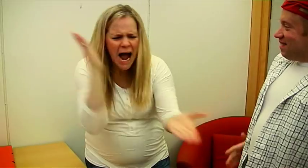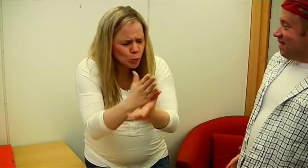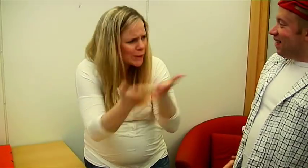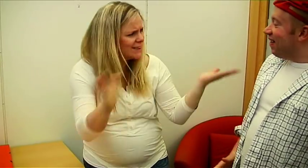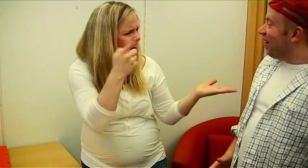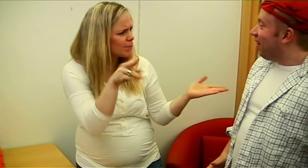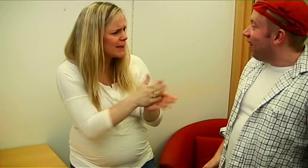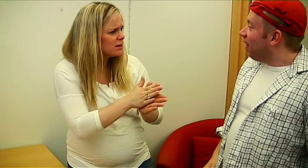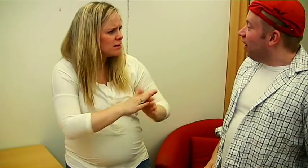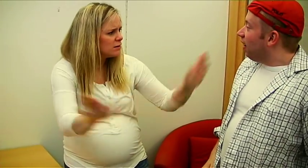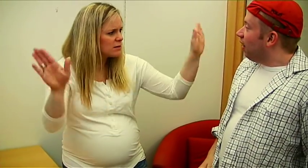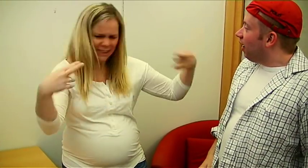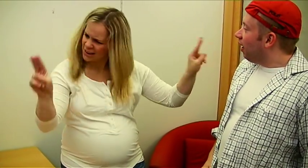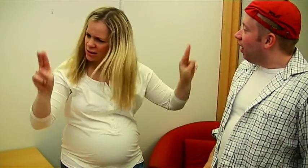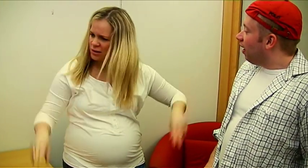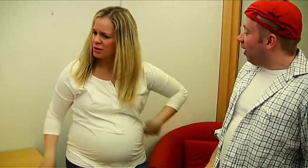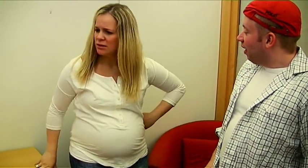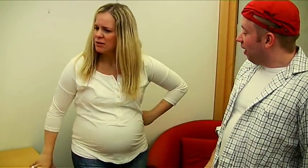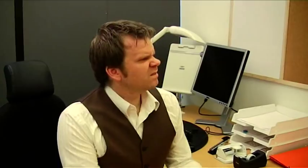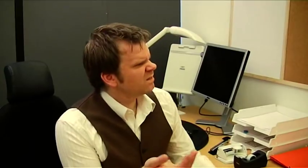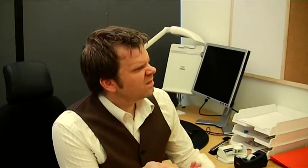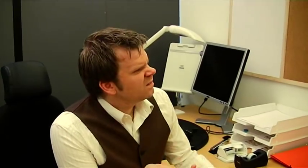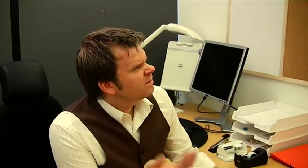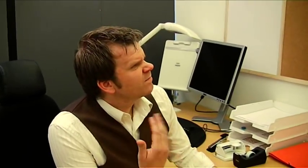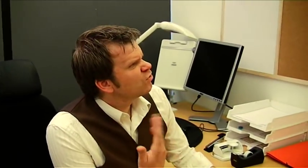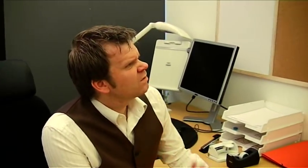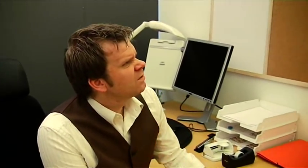Absolutely not! She can't join us! Why not?